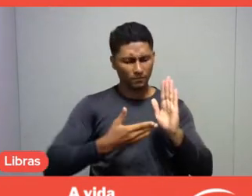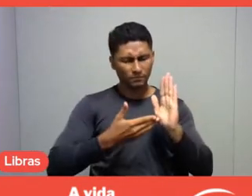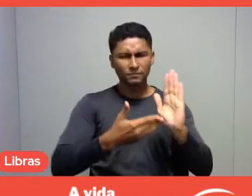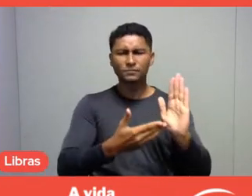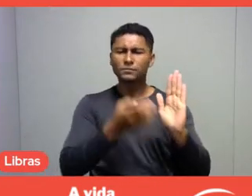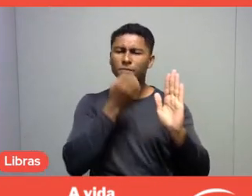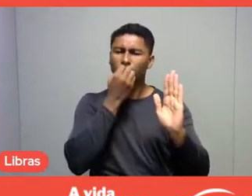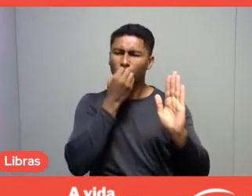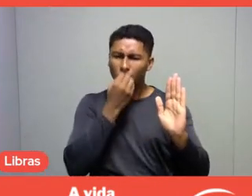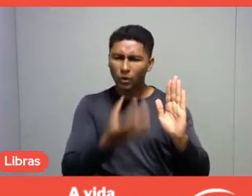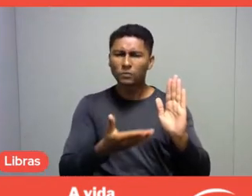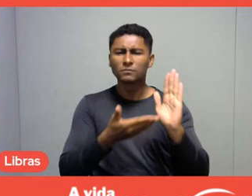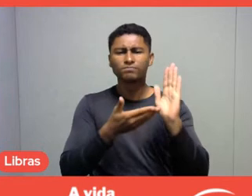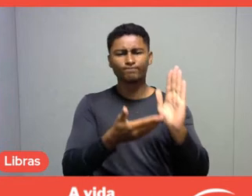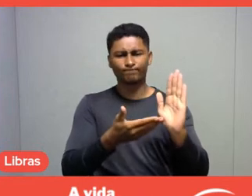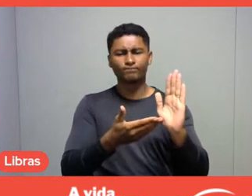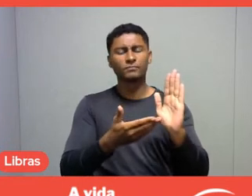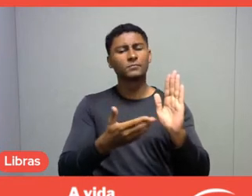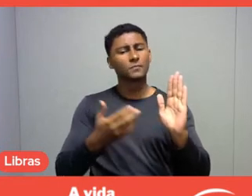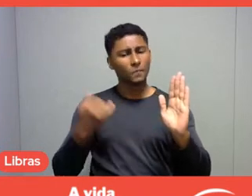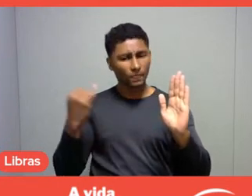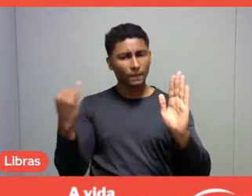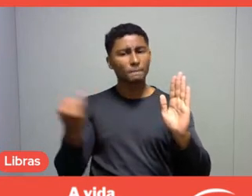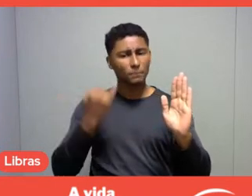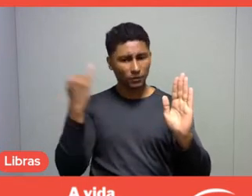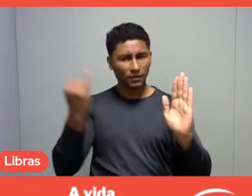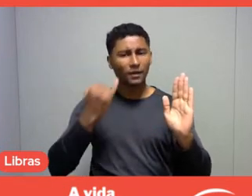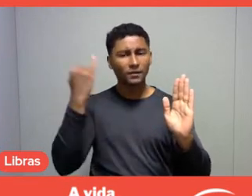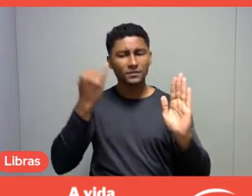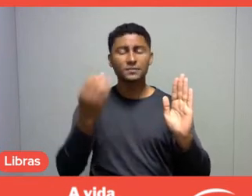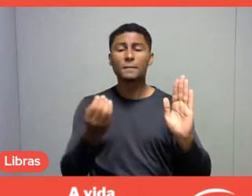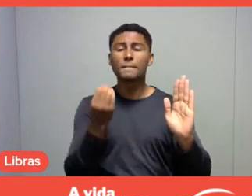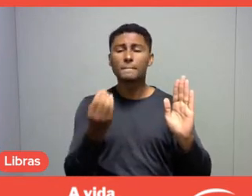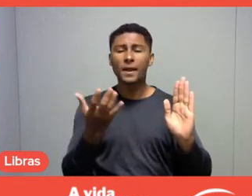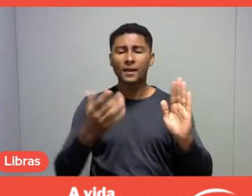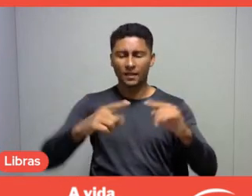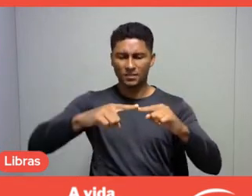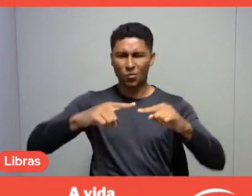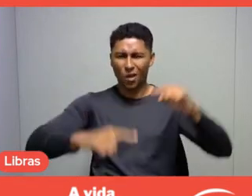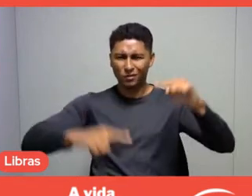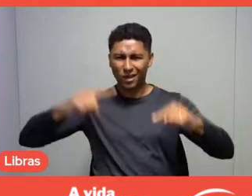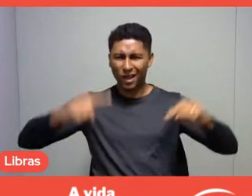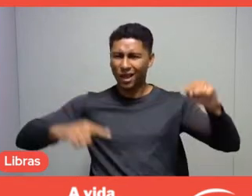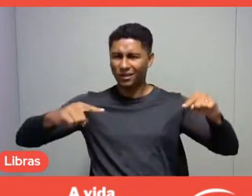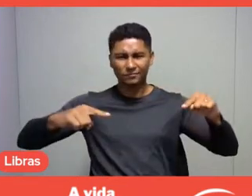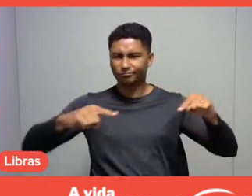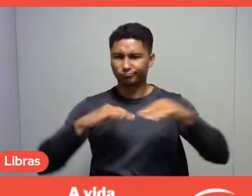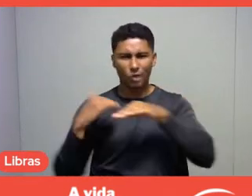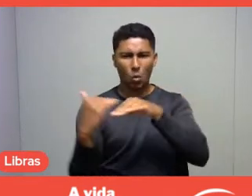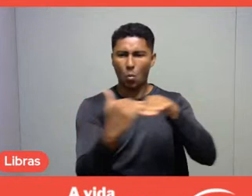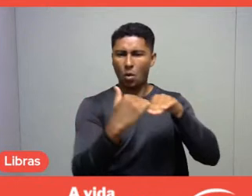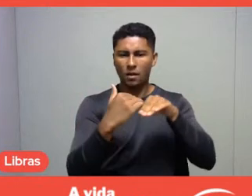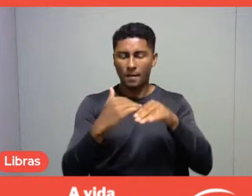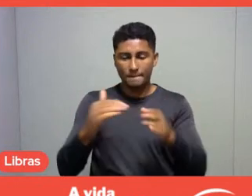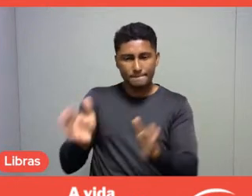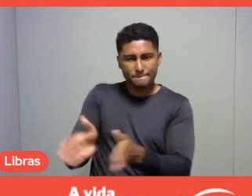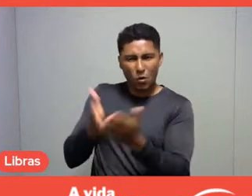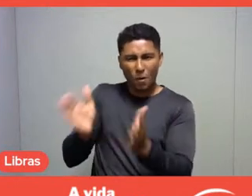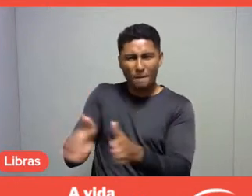of important recognition to minimize inequalities, poverty, barriers of diverse areas,